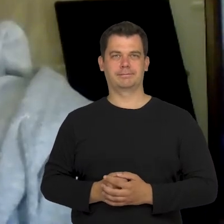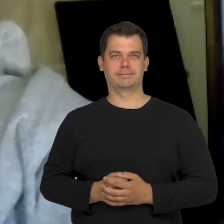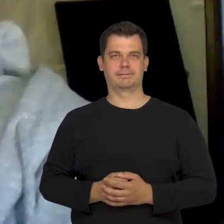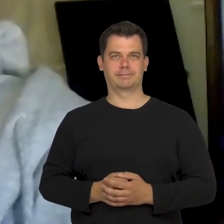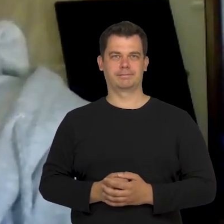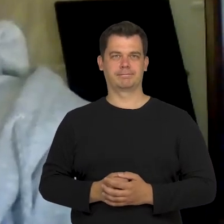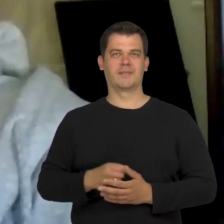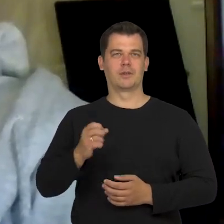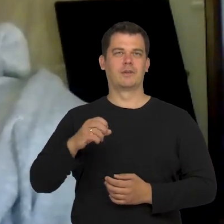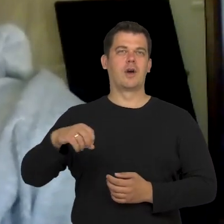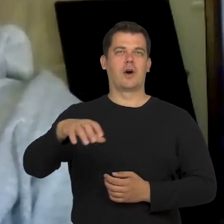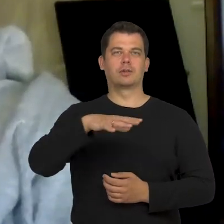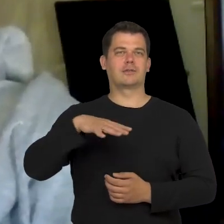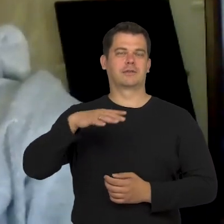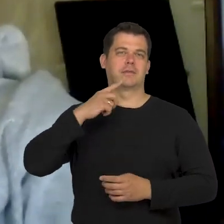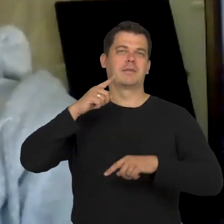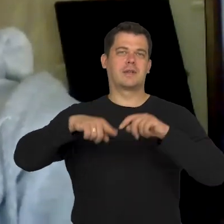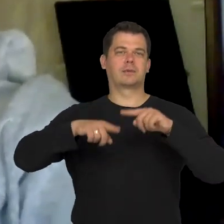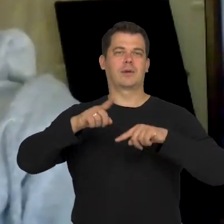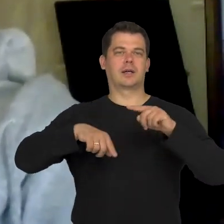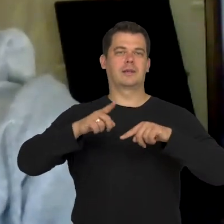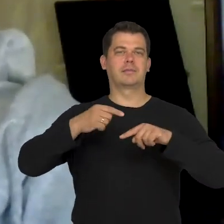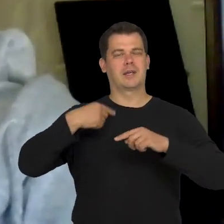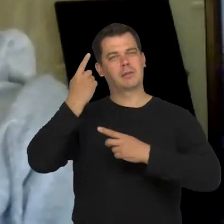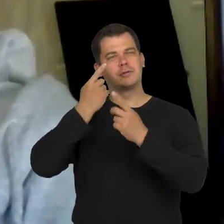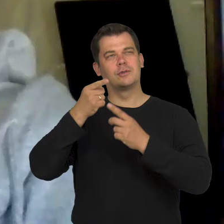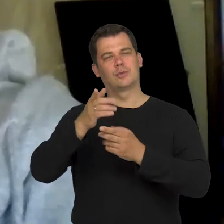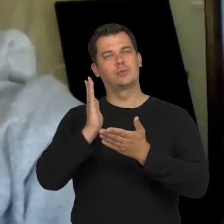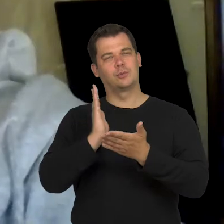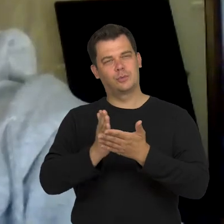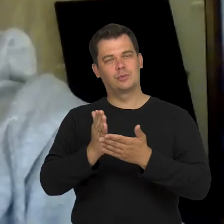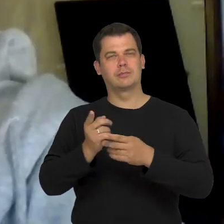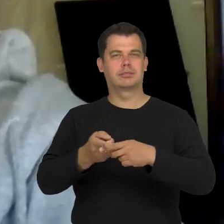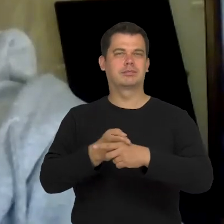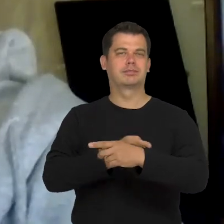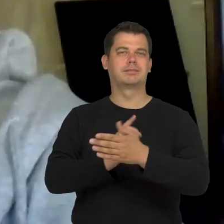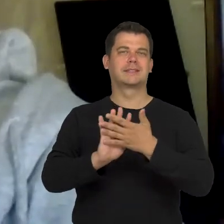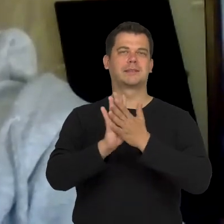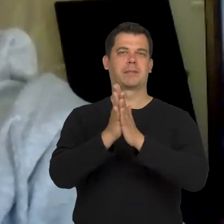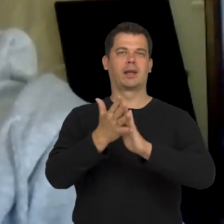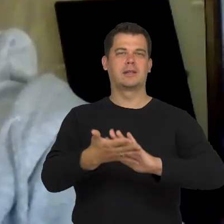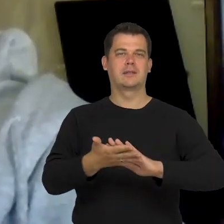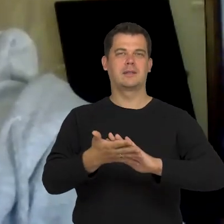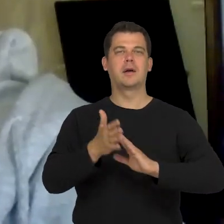and natural surrounding. So I think that this will change